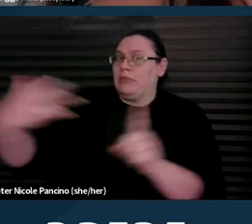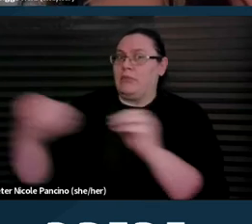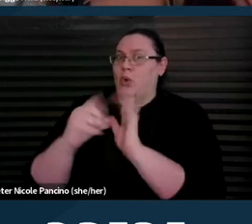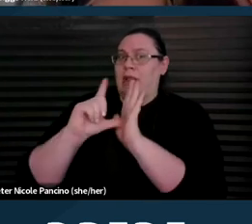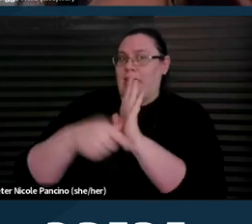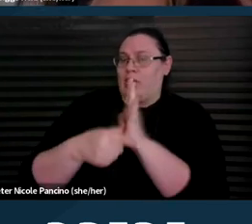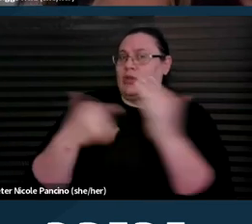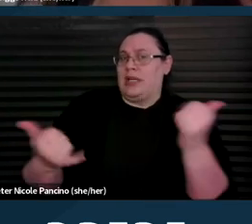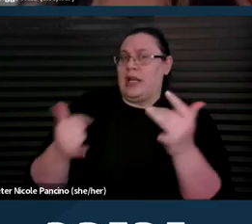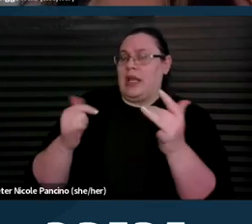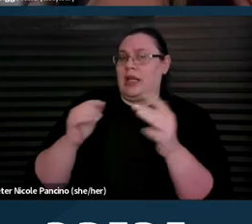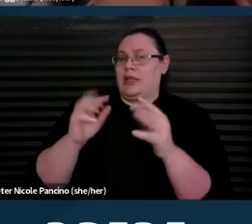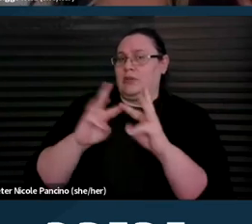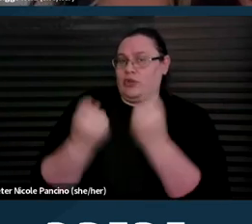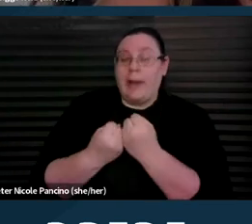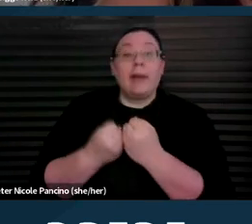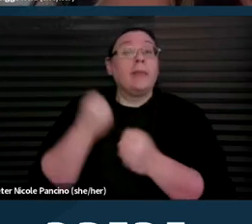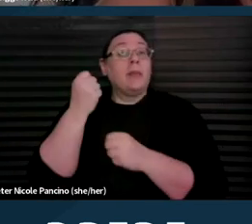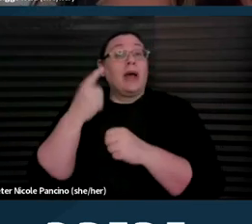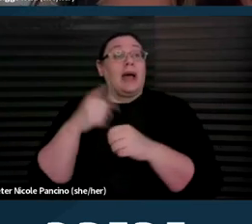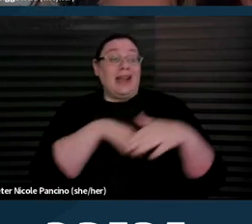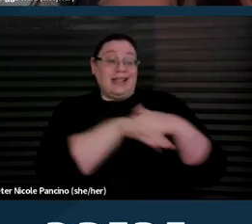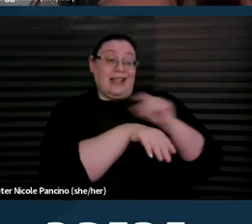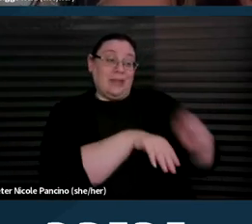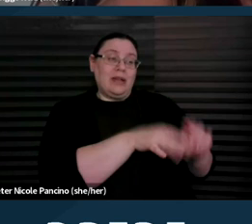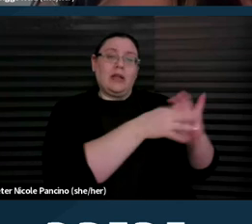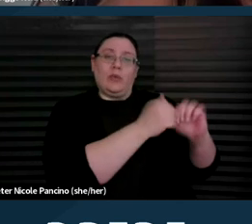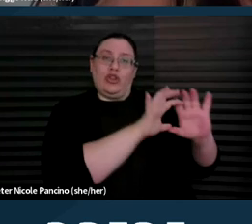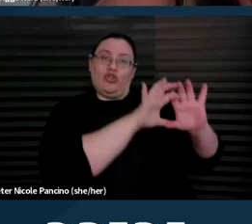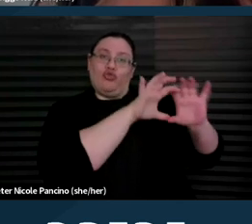but accessibility is related to groups and having a space